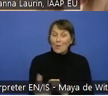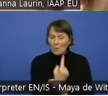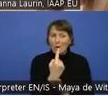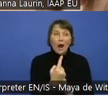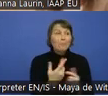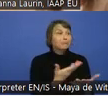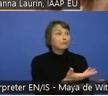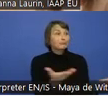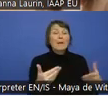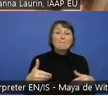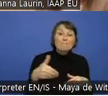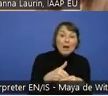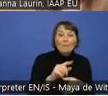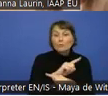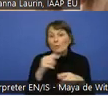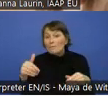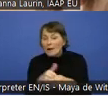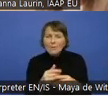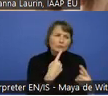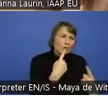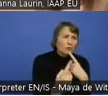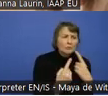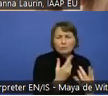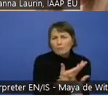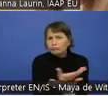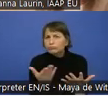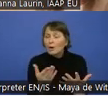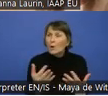that we cover every possible question that people may have.